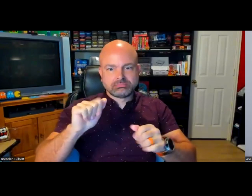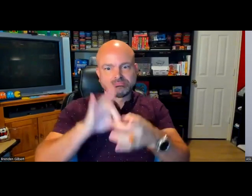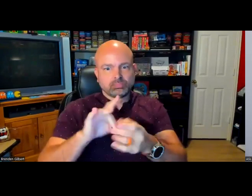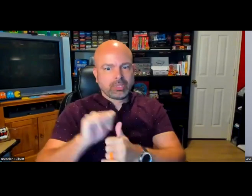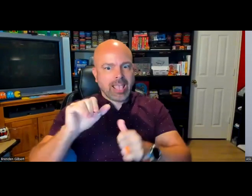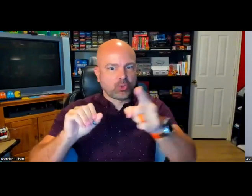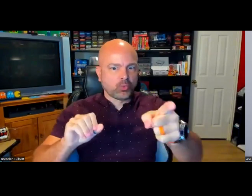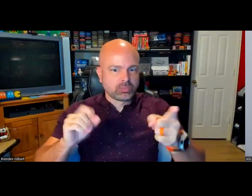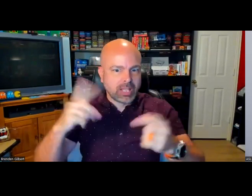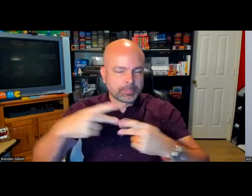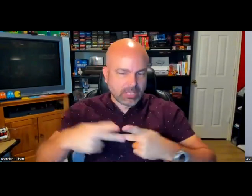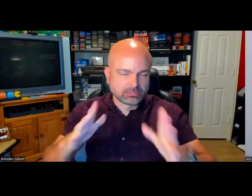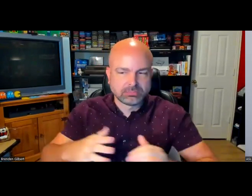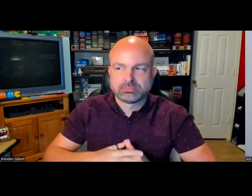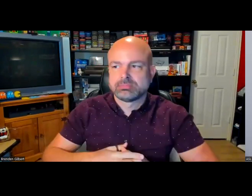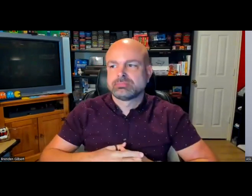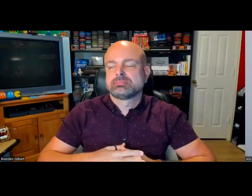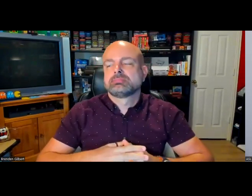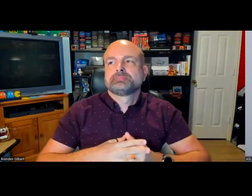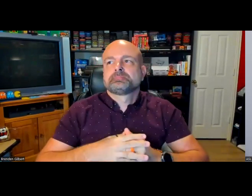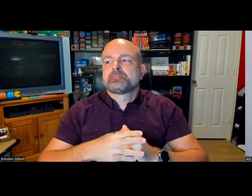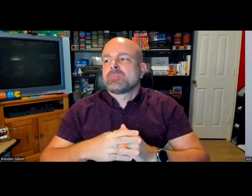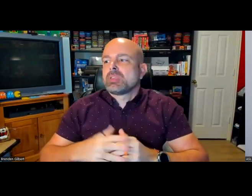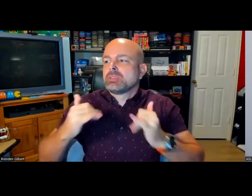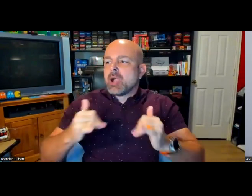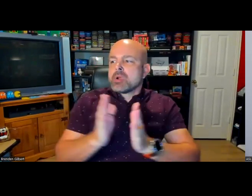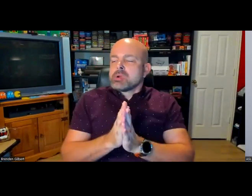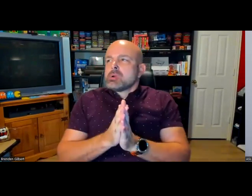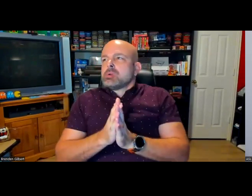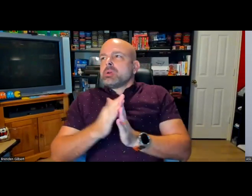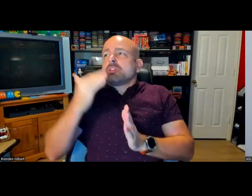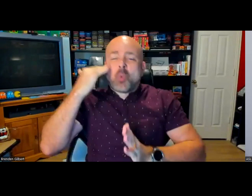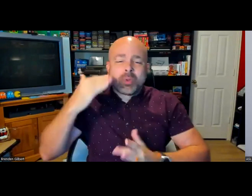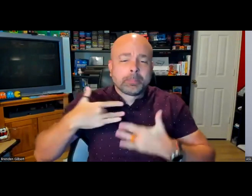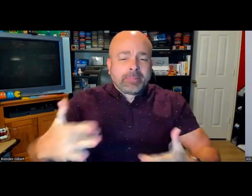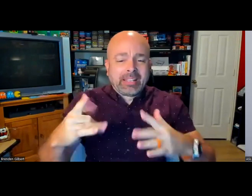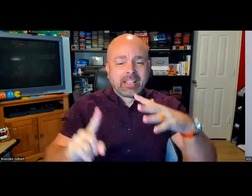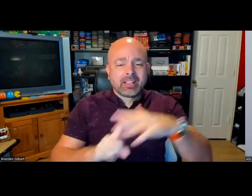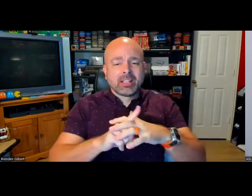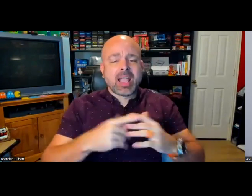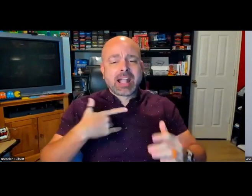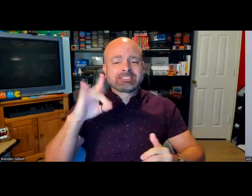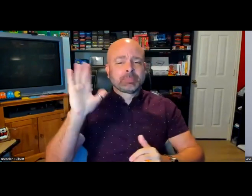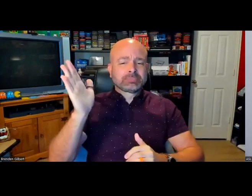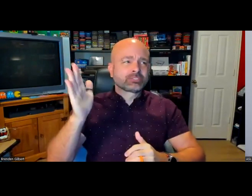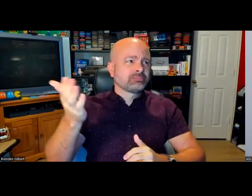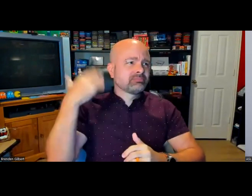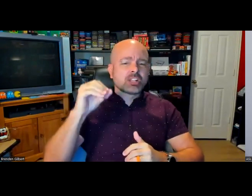so I'm able to access things. That's where I met Yao, pushing for accessibility and some of the products we were working on